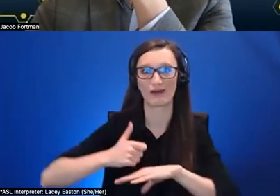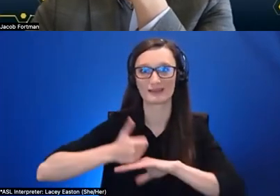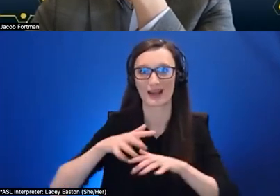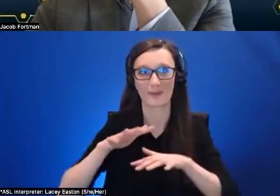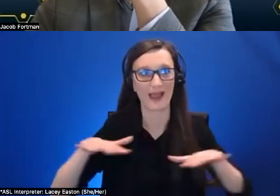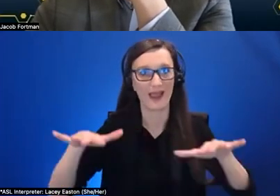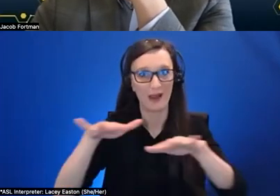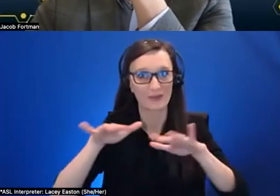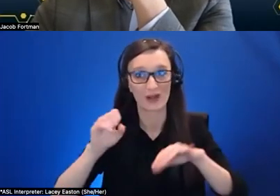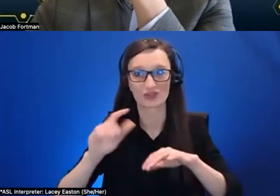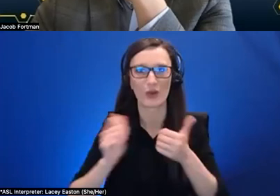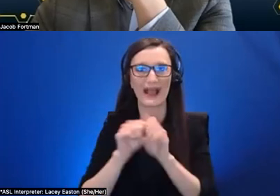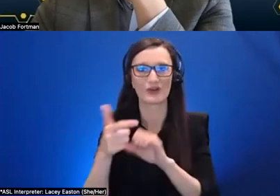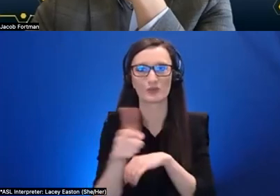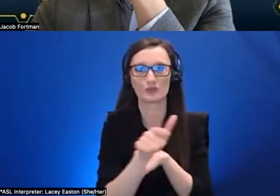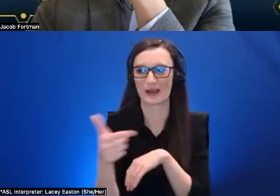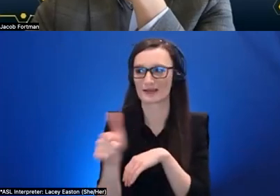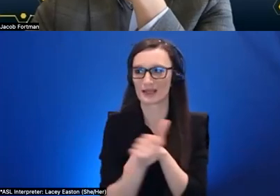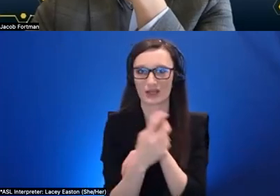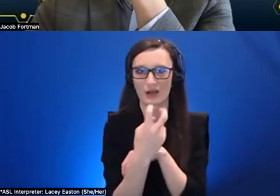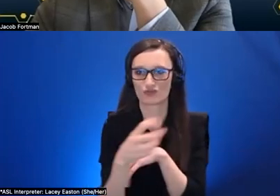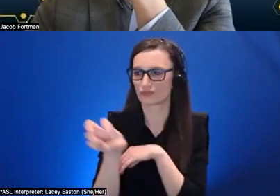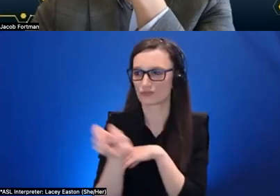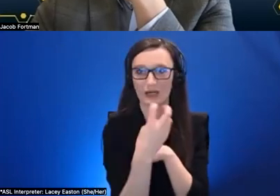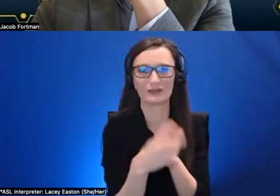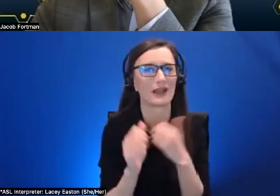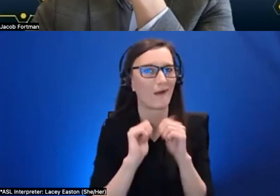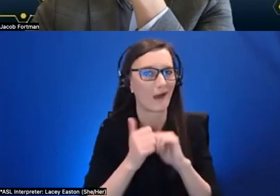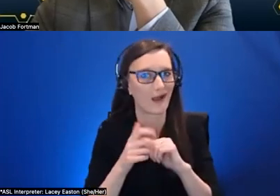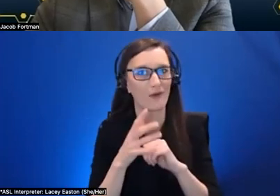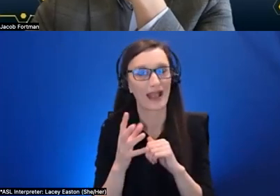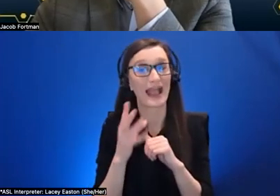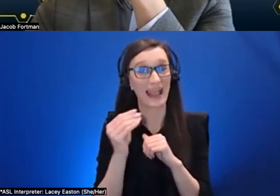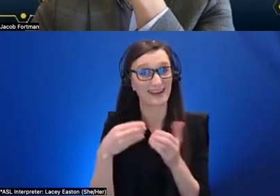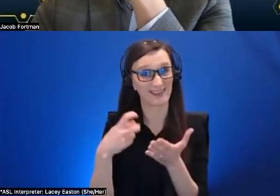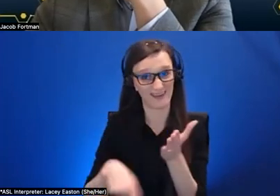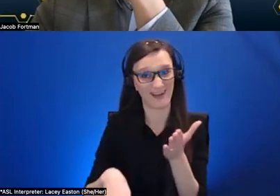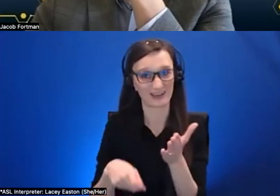forth and the overhead of using an external tool is is very significant um and also